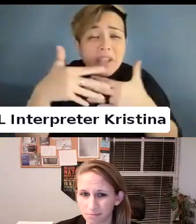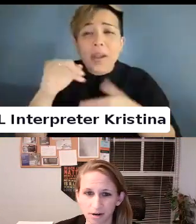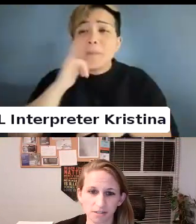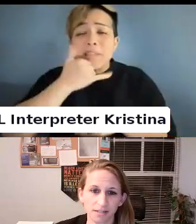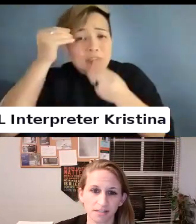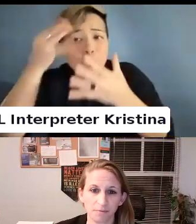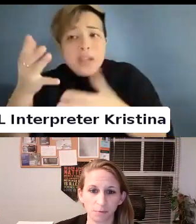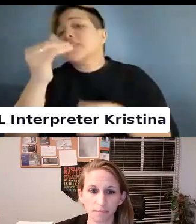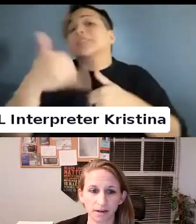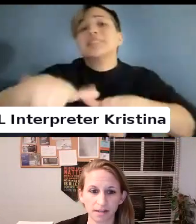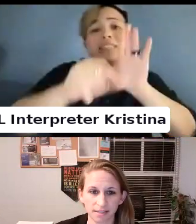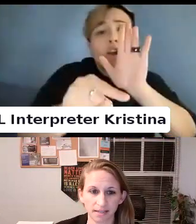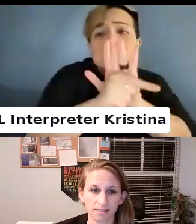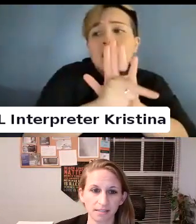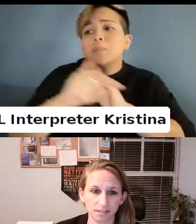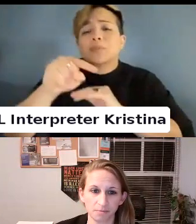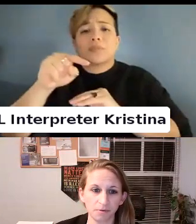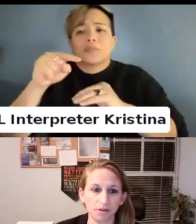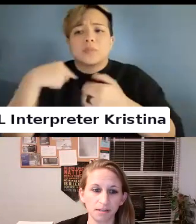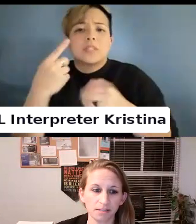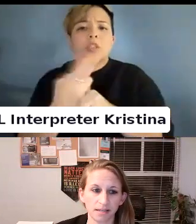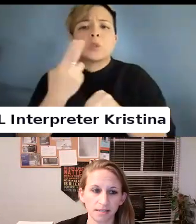and prejudice have been weapon eyes against these communities.